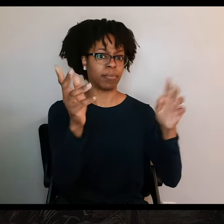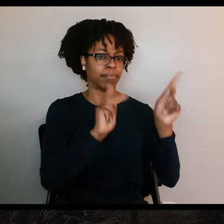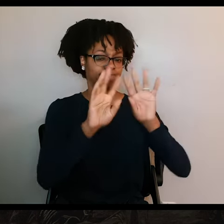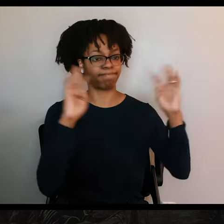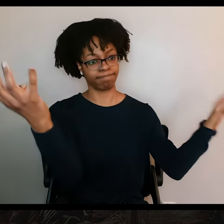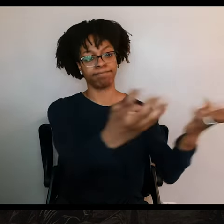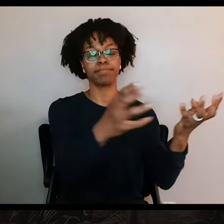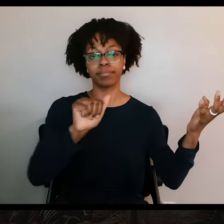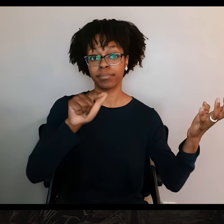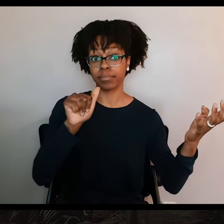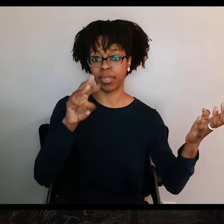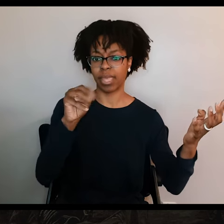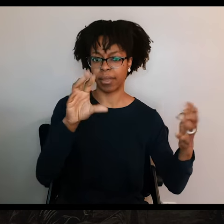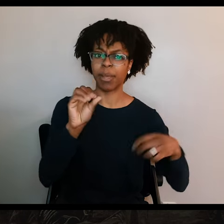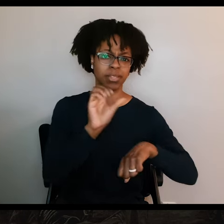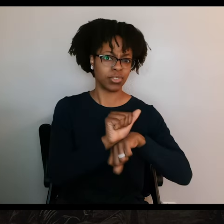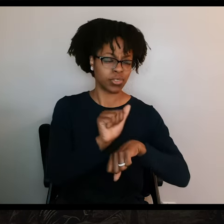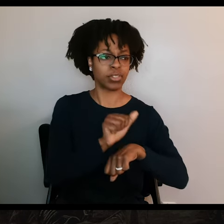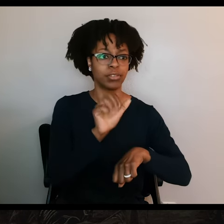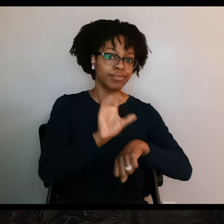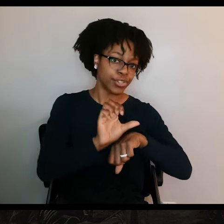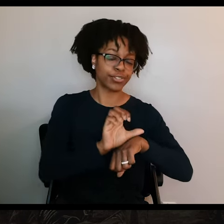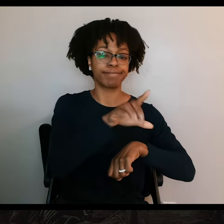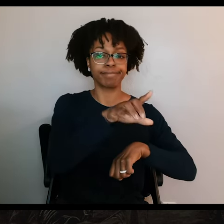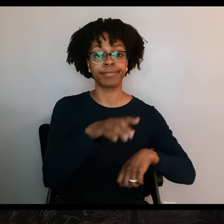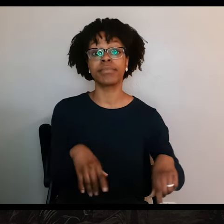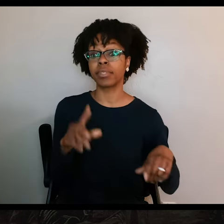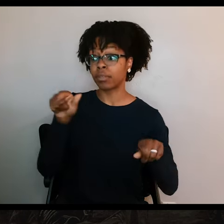people inside the Alamo-- their only hope for survival is to get reinforcements.